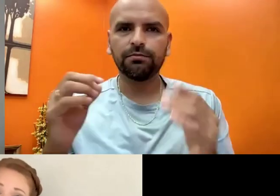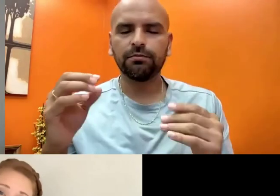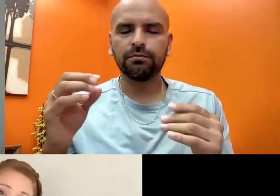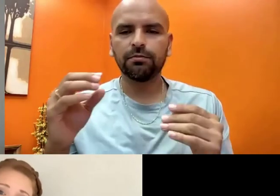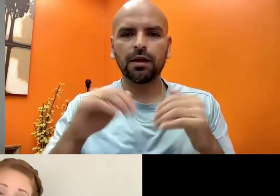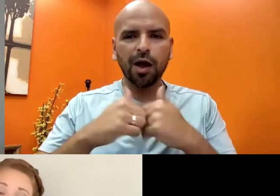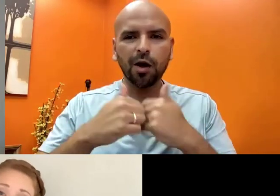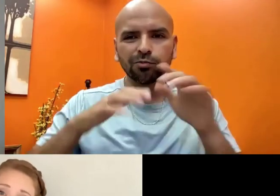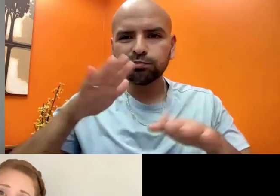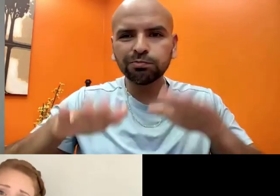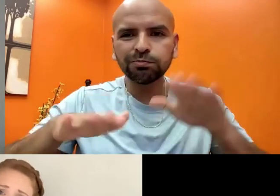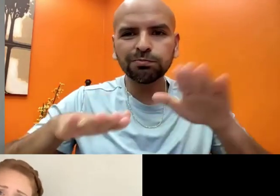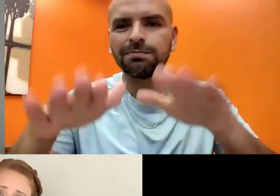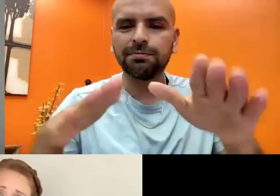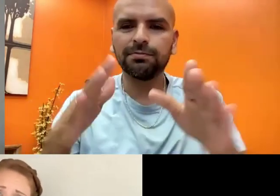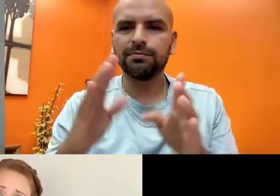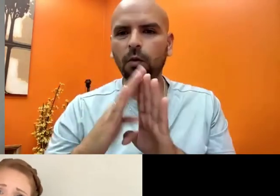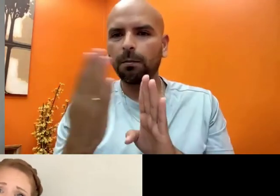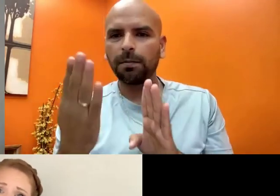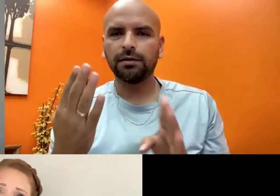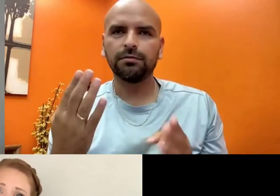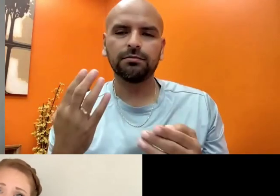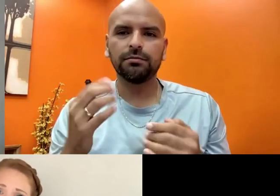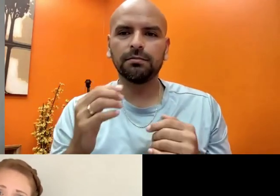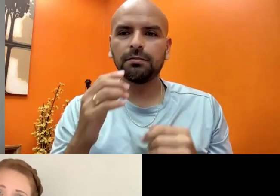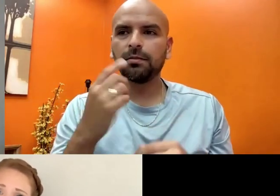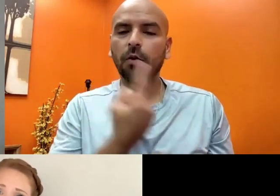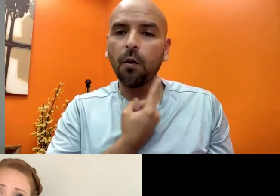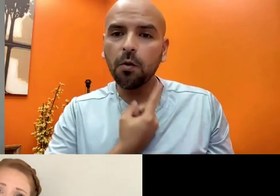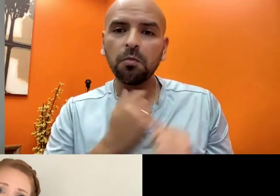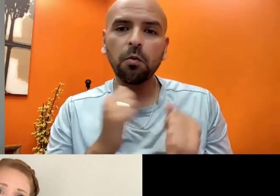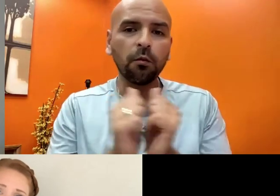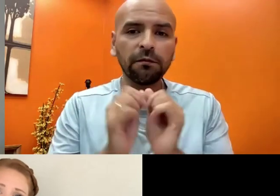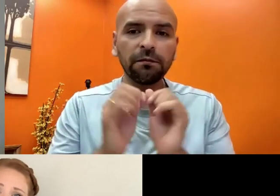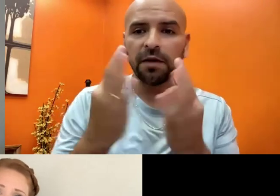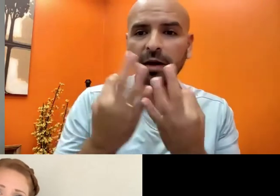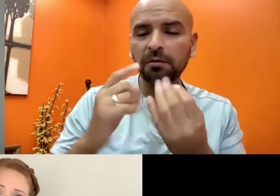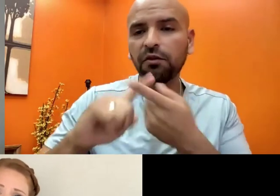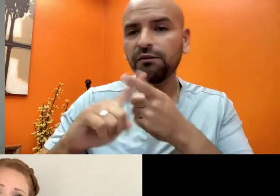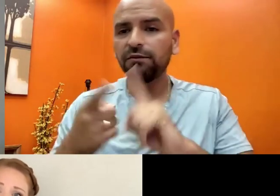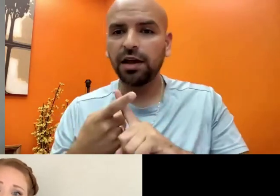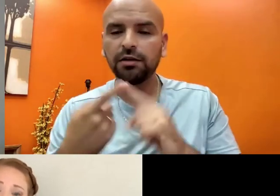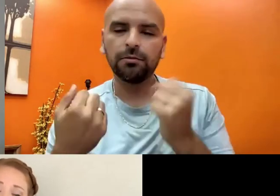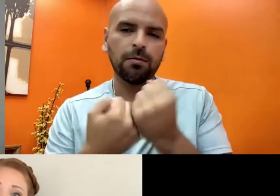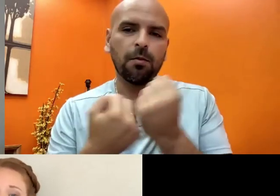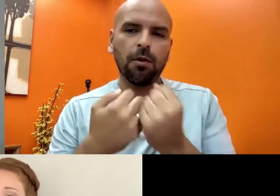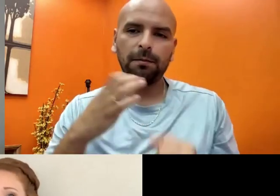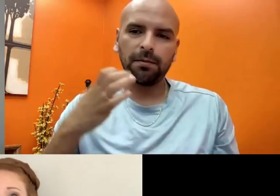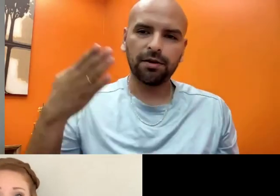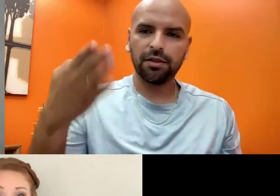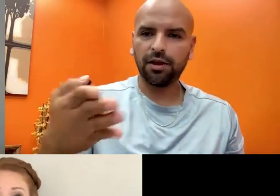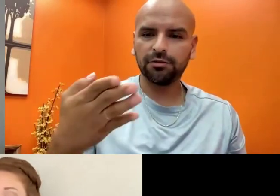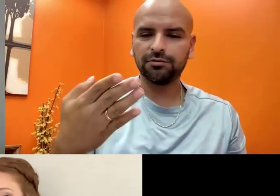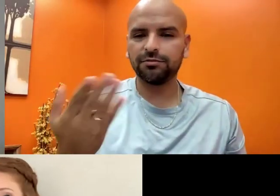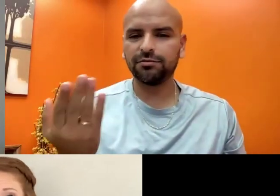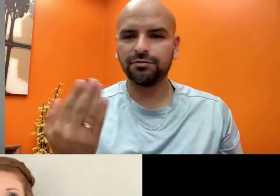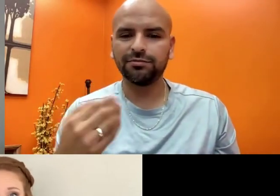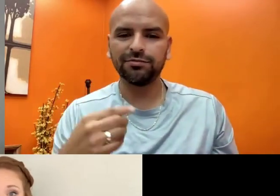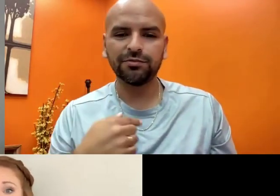If they're looking for help, you know how to take steps to be able to open up an account, that you can do it on your own.